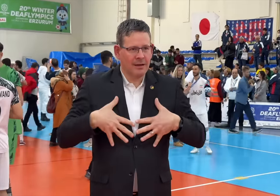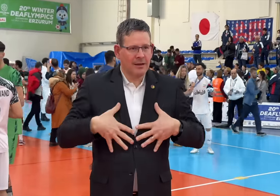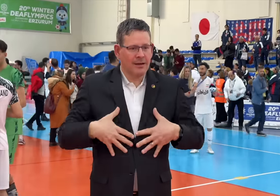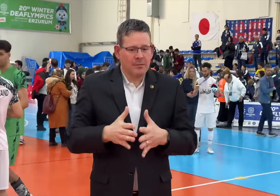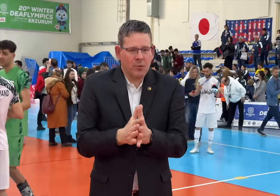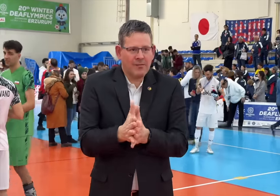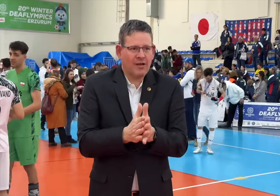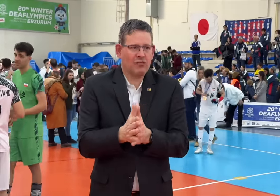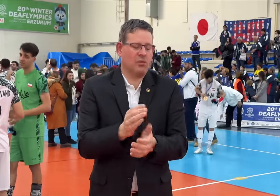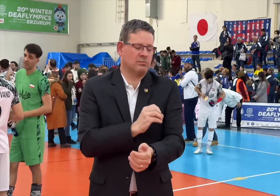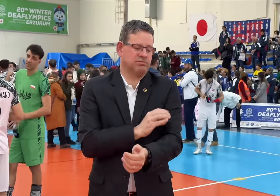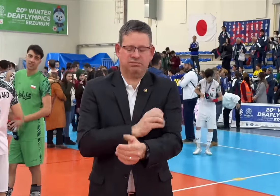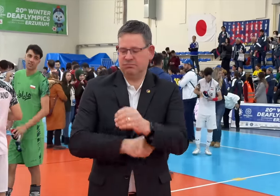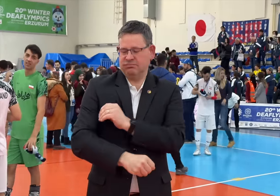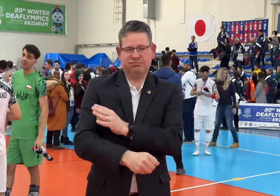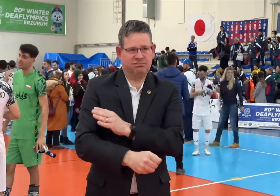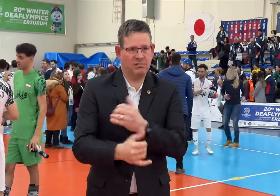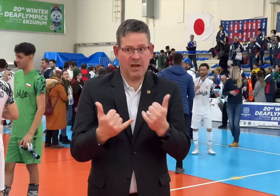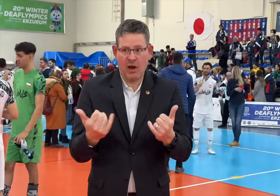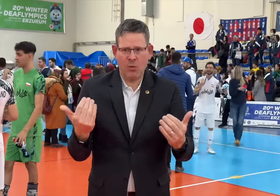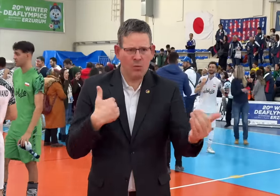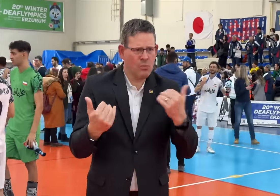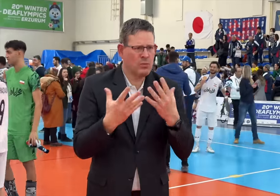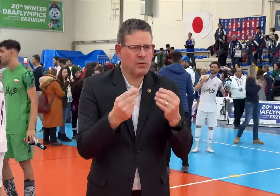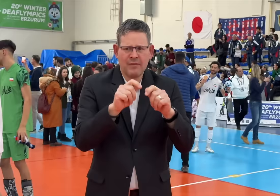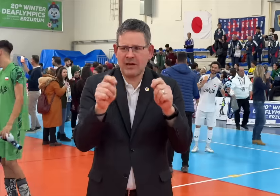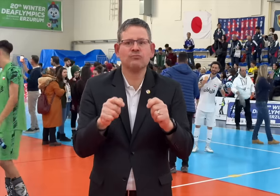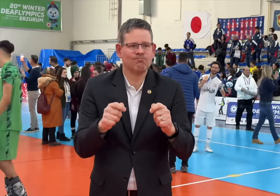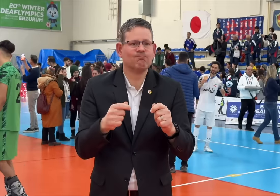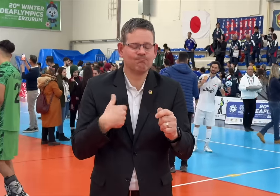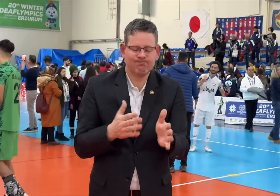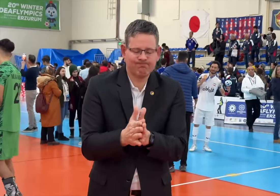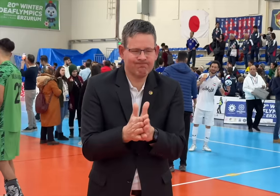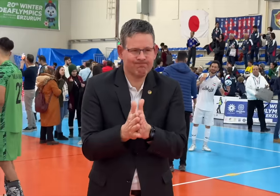on those athletes' faces here. Inspired, motivated, and energized! Now the sports federations are looking forward to future world